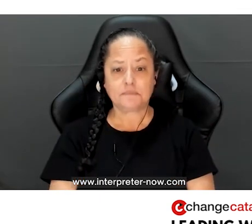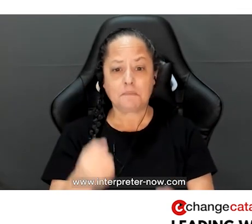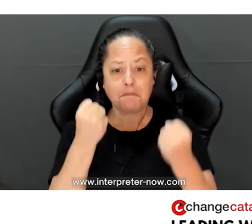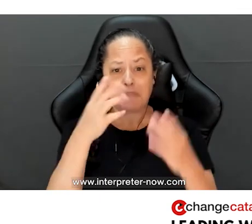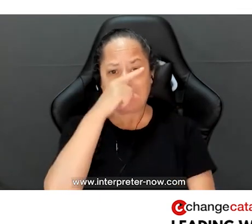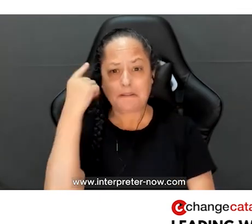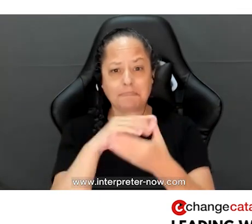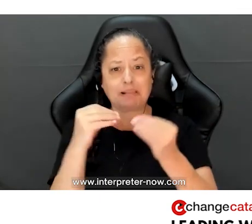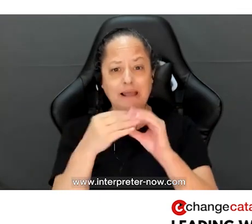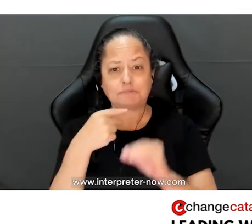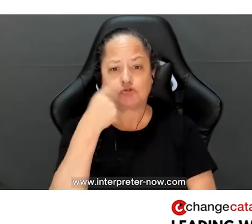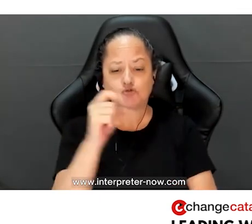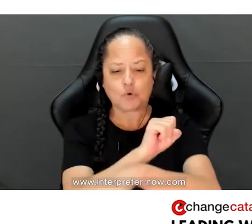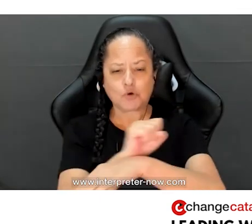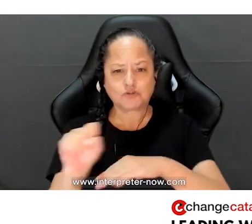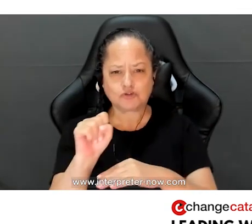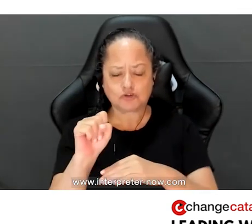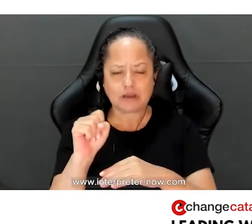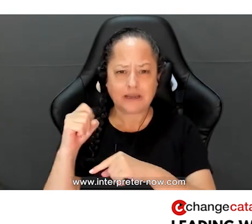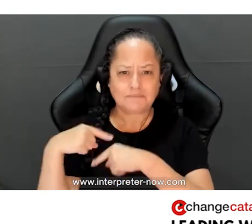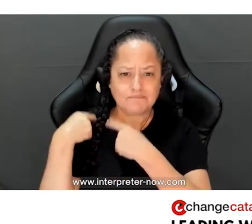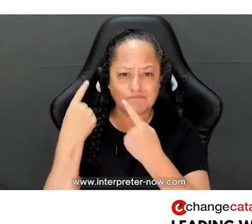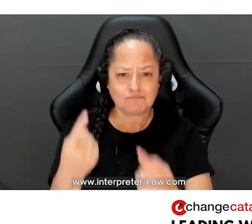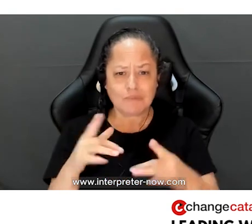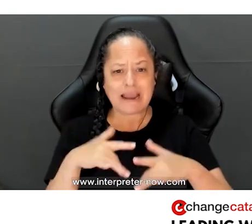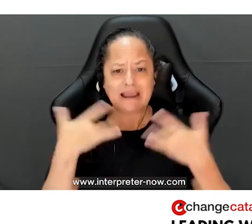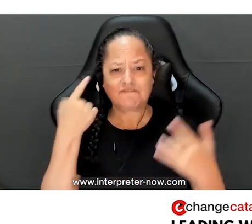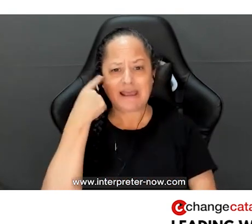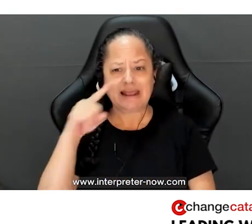Many Black stories have been told on our stages over the years we've done events for since